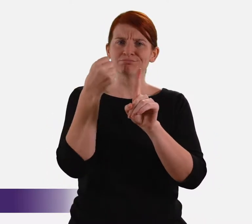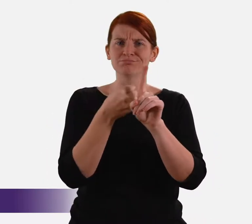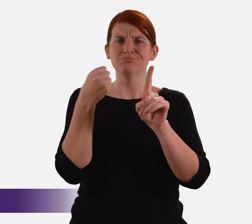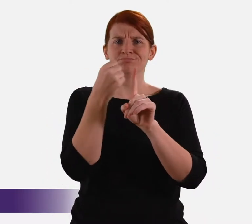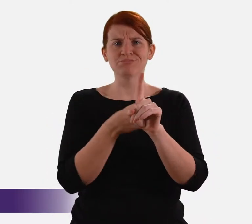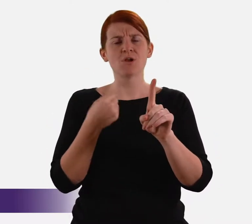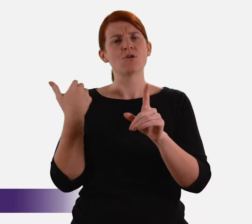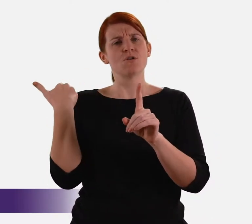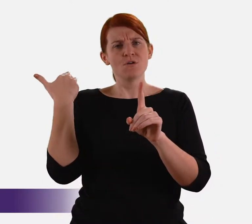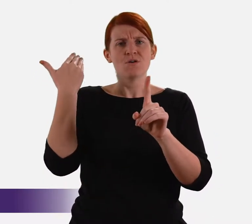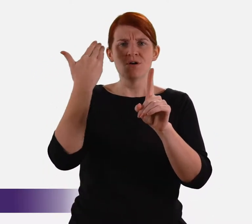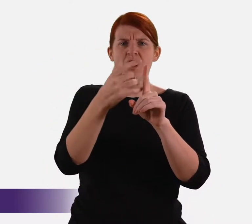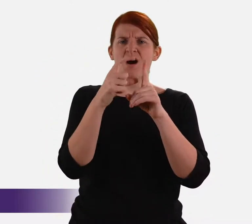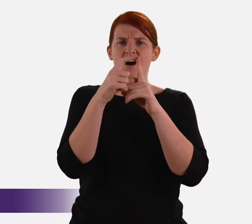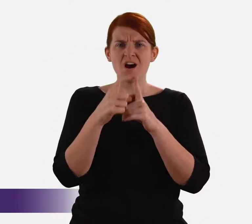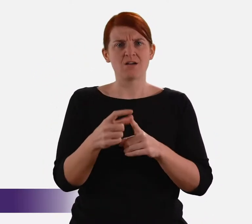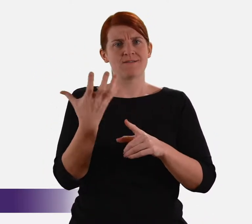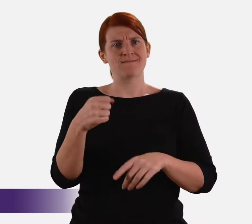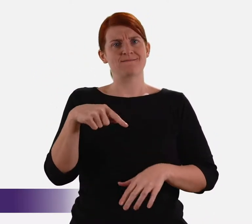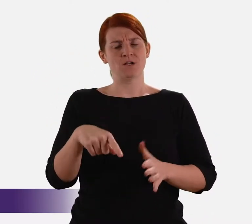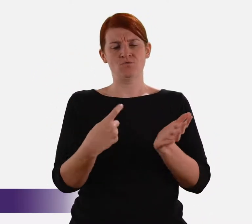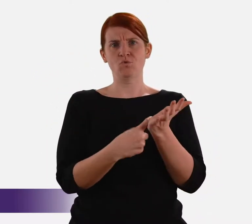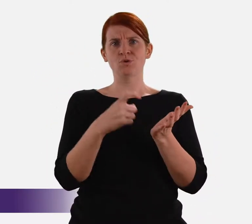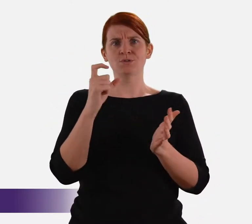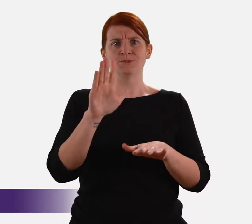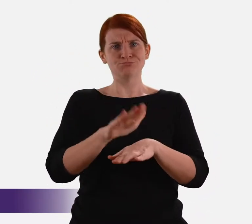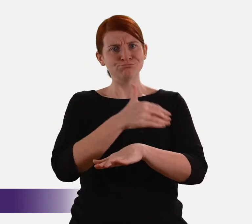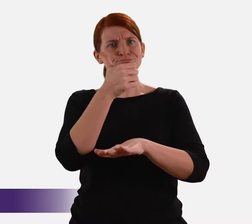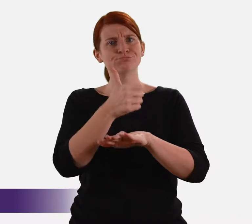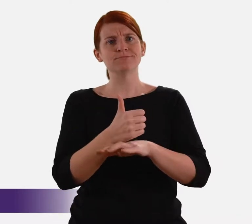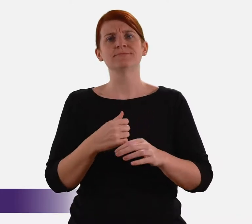have fought long and hard to have this Royal Commission established.